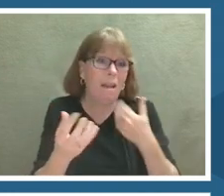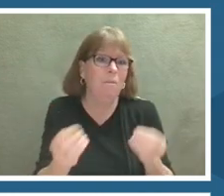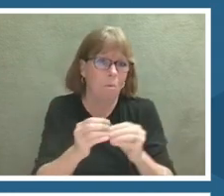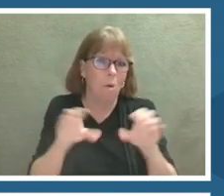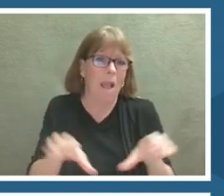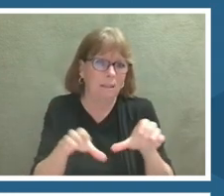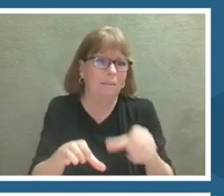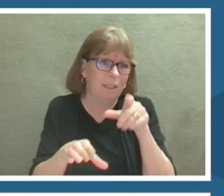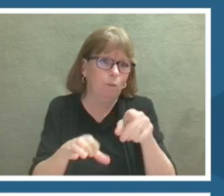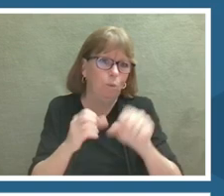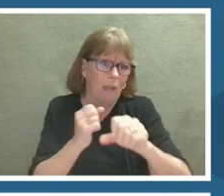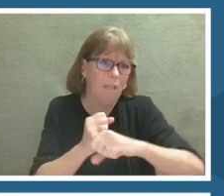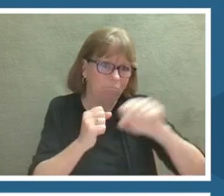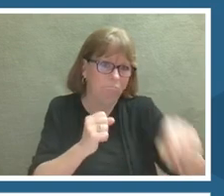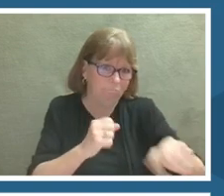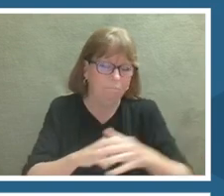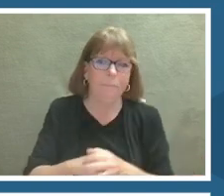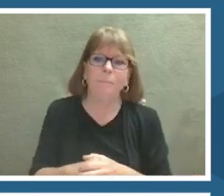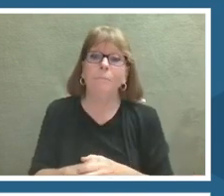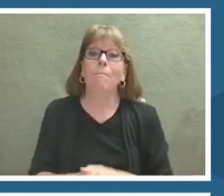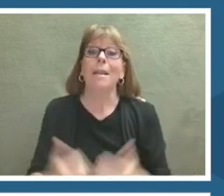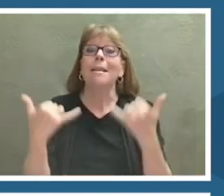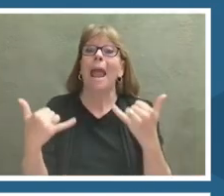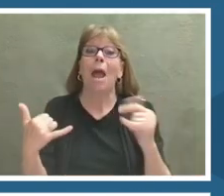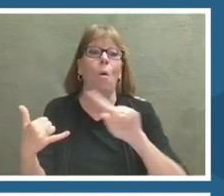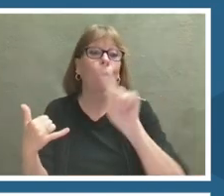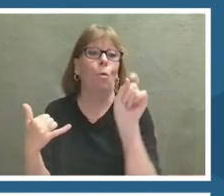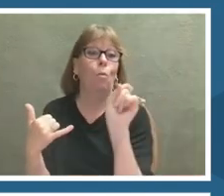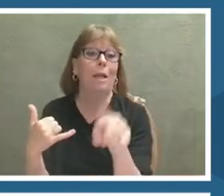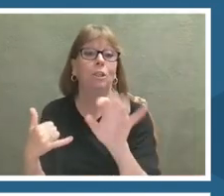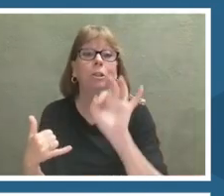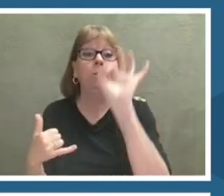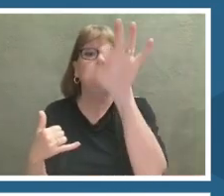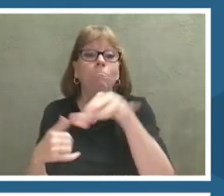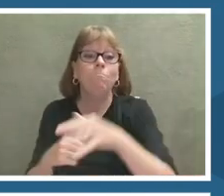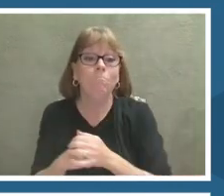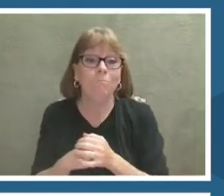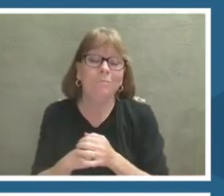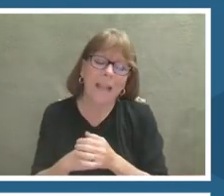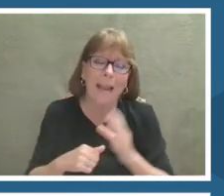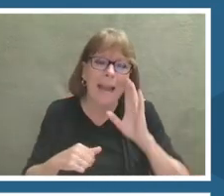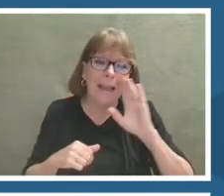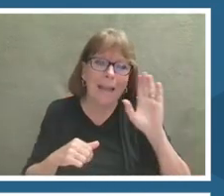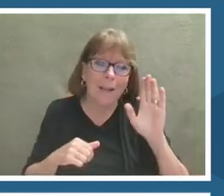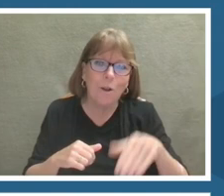Now your first question prompt. There's a little bit of a delay so it's going to take a while for you to put your questions